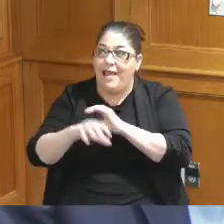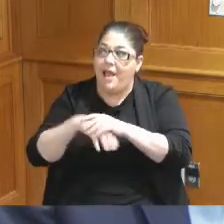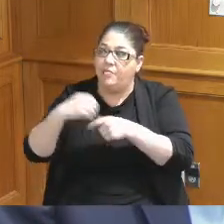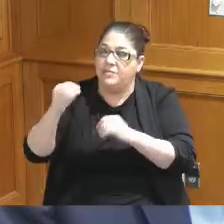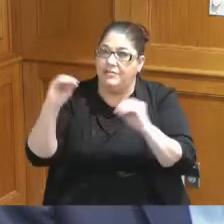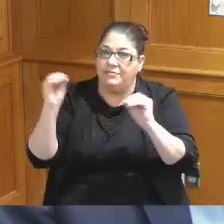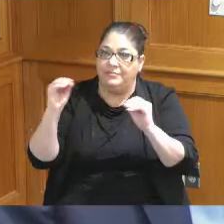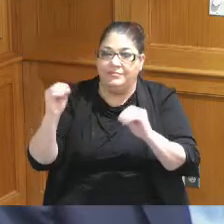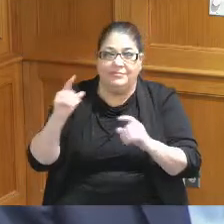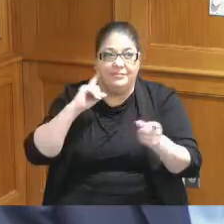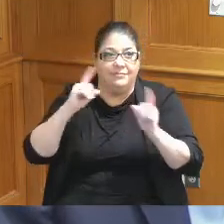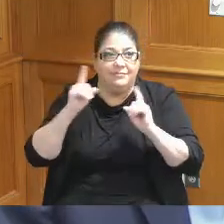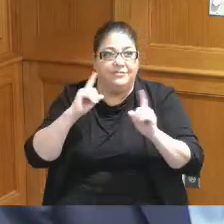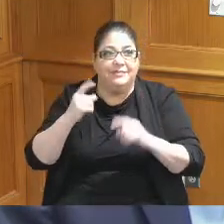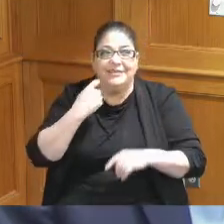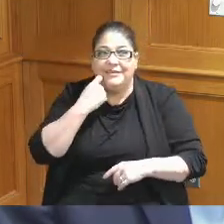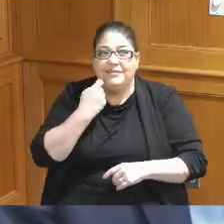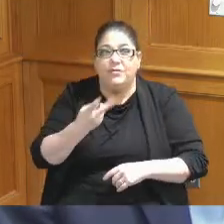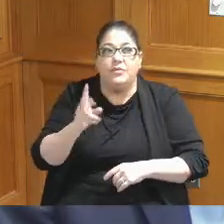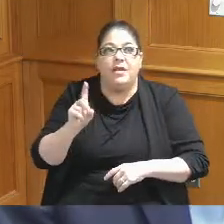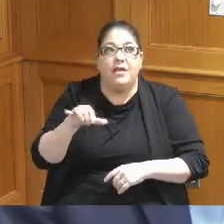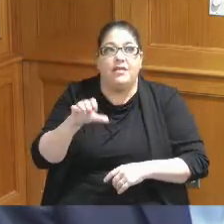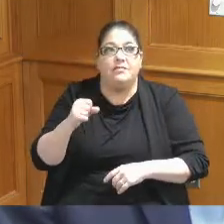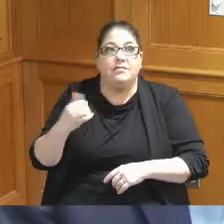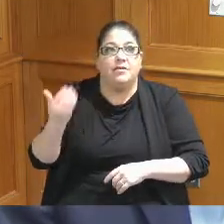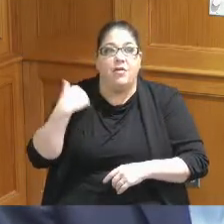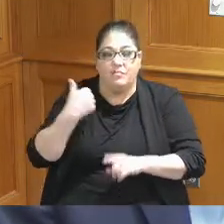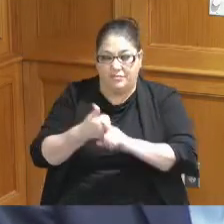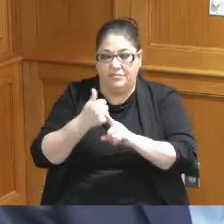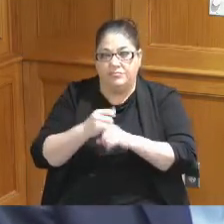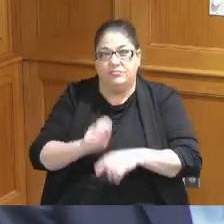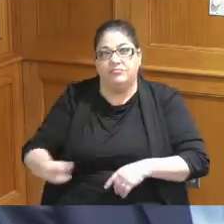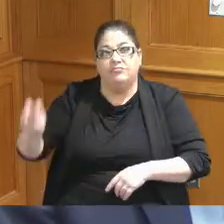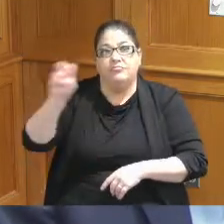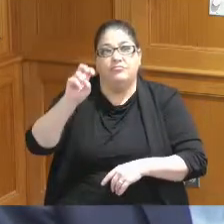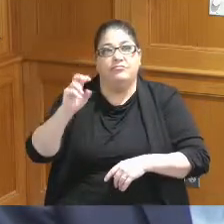I'm hearing I just heard a couple days ago from a guy that travels the country at conventions and he